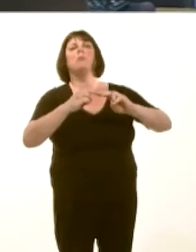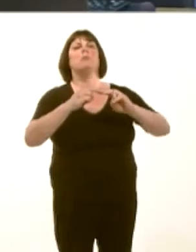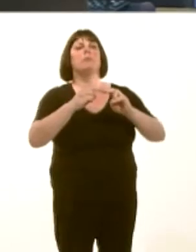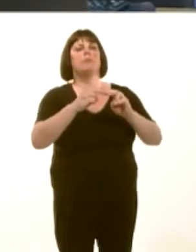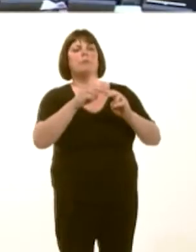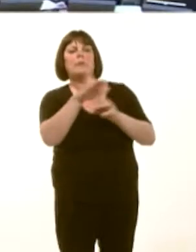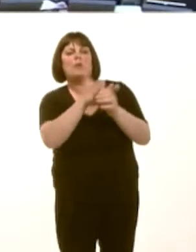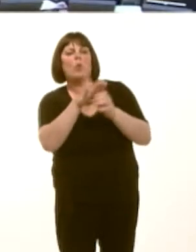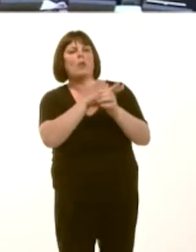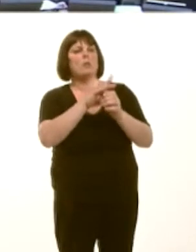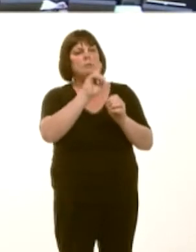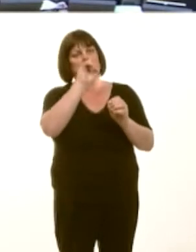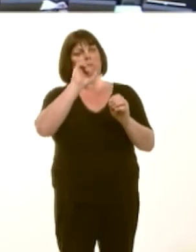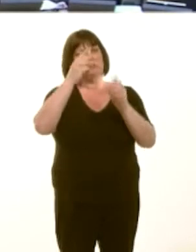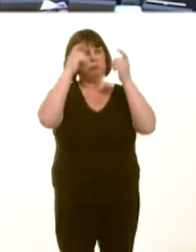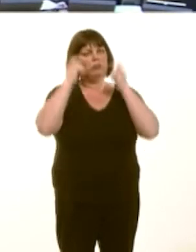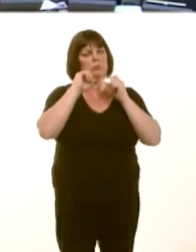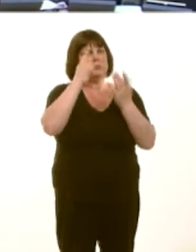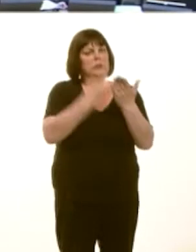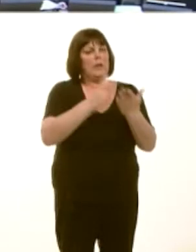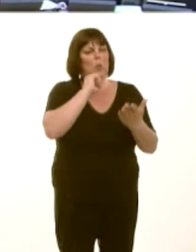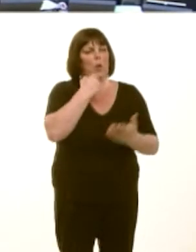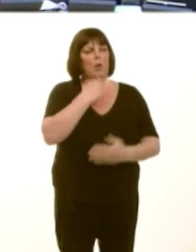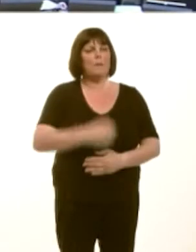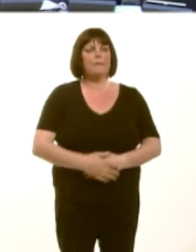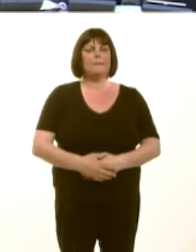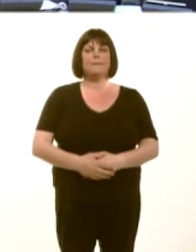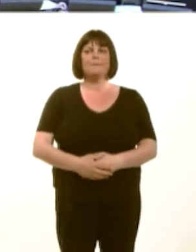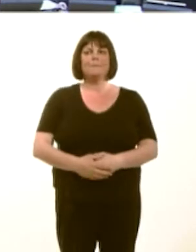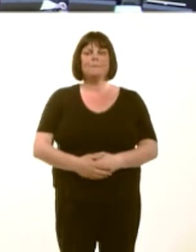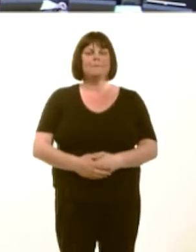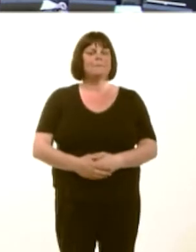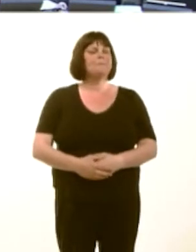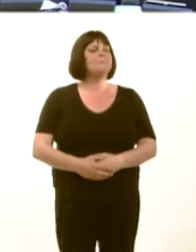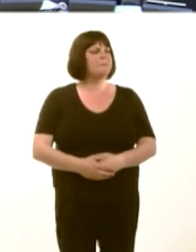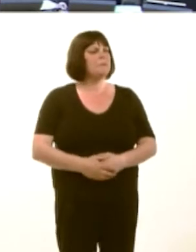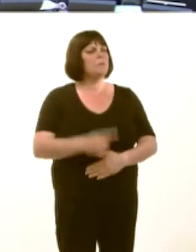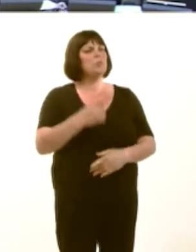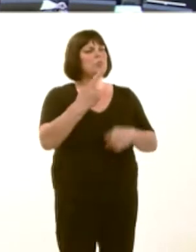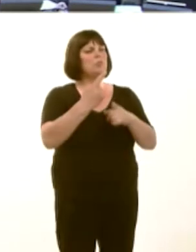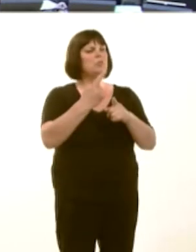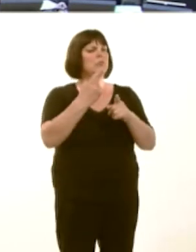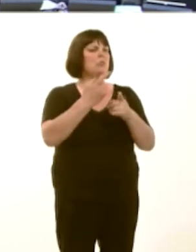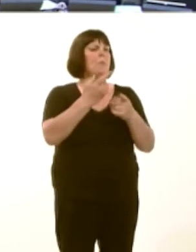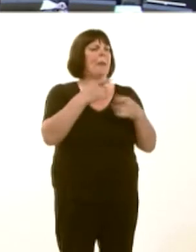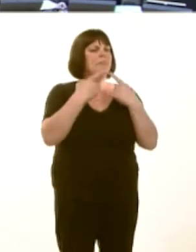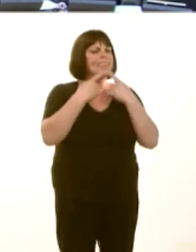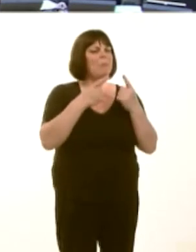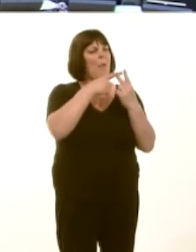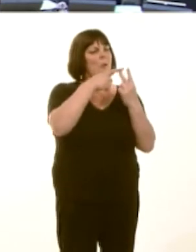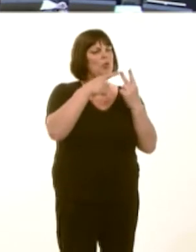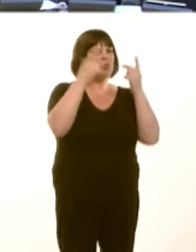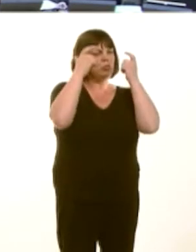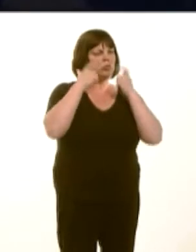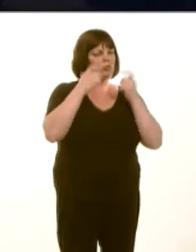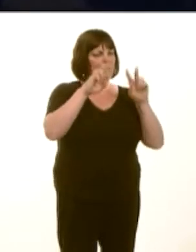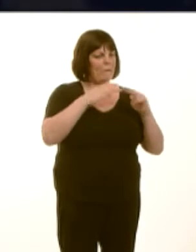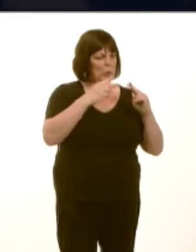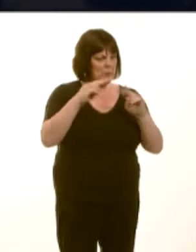Pan gyhoeddwyd yr adolygiad yn wreiddiol, fe ddywedodd y bwrdd iechyd nad oedden nhwín